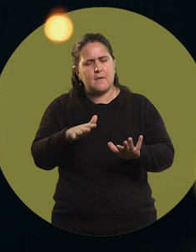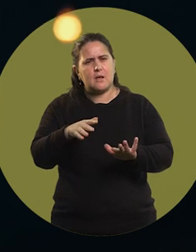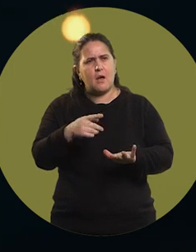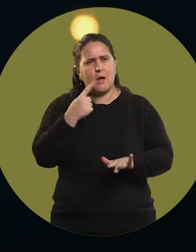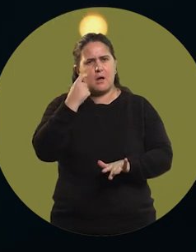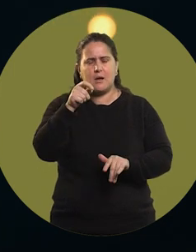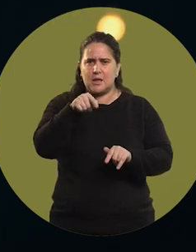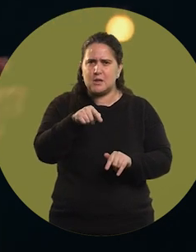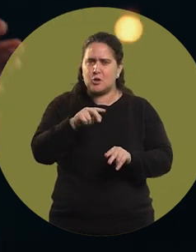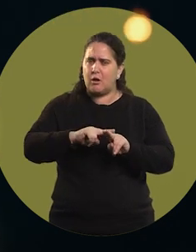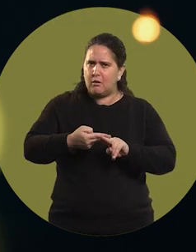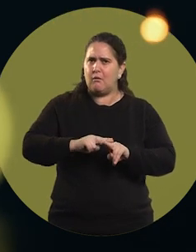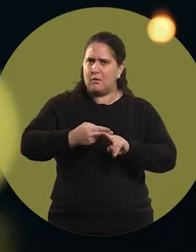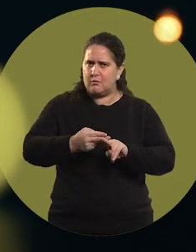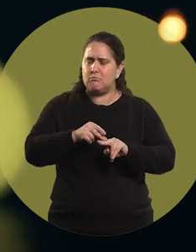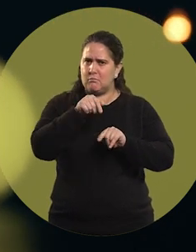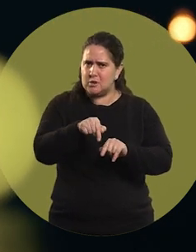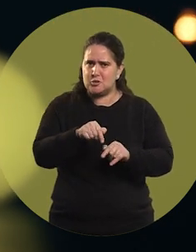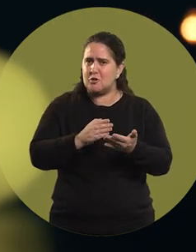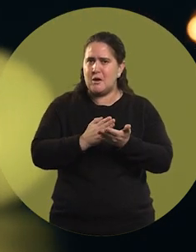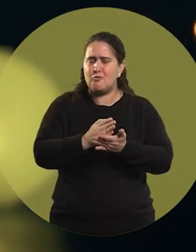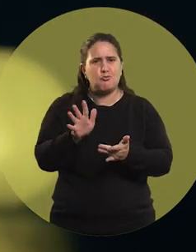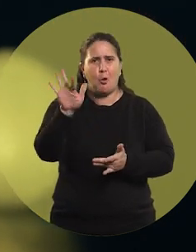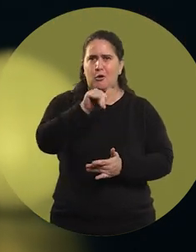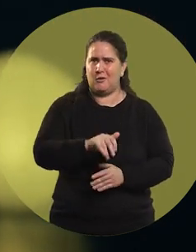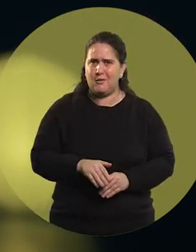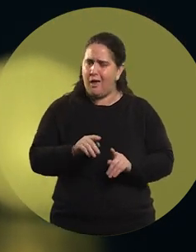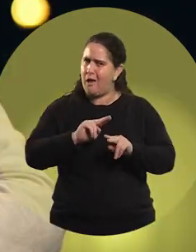I realized that this had been true every day,